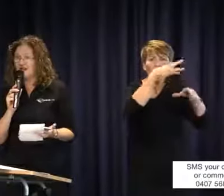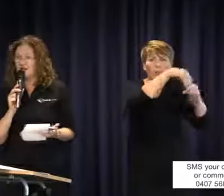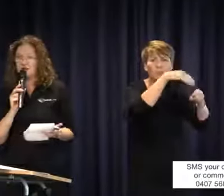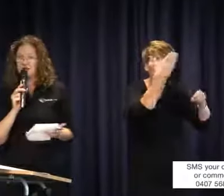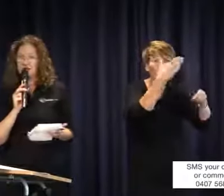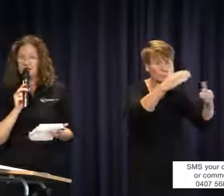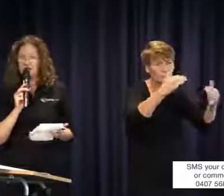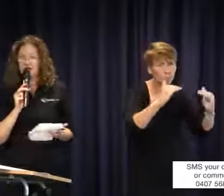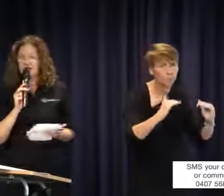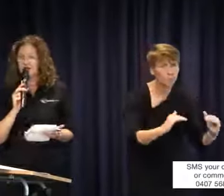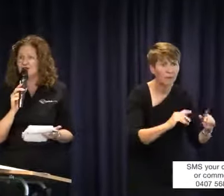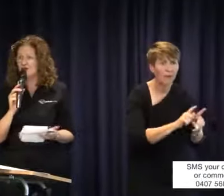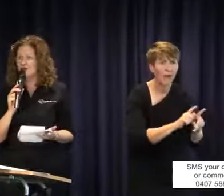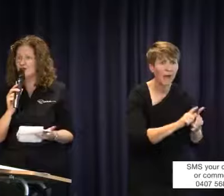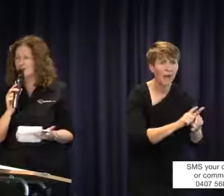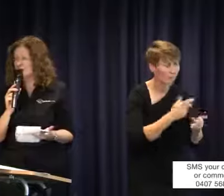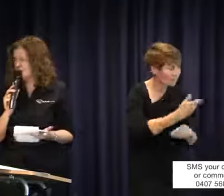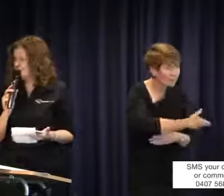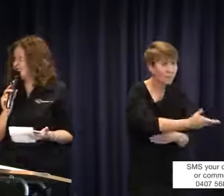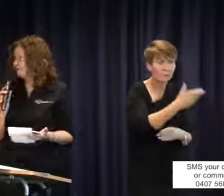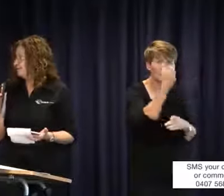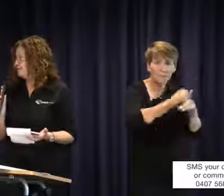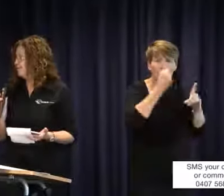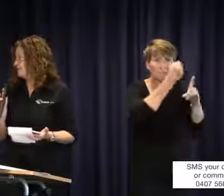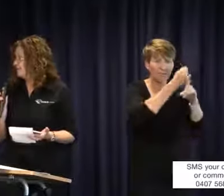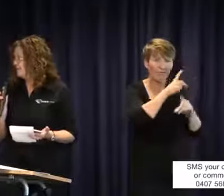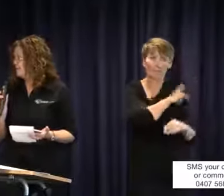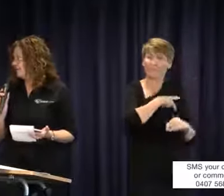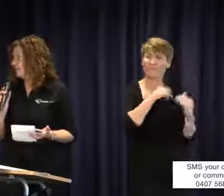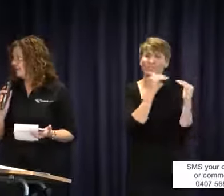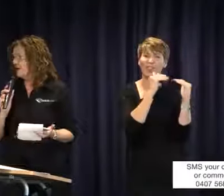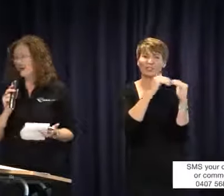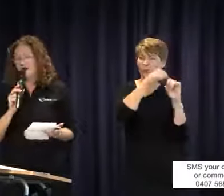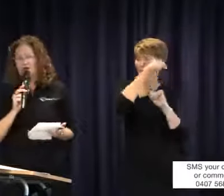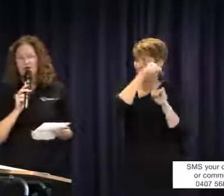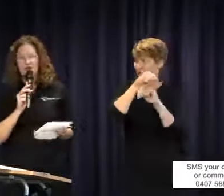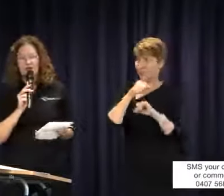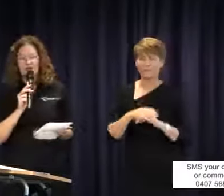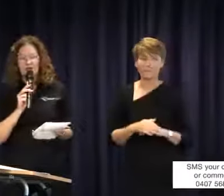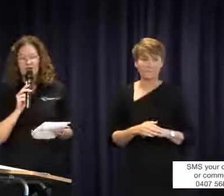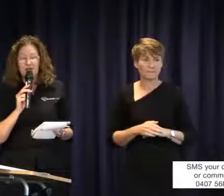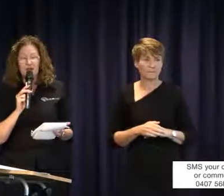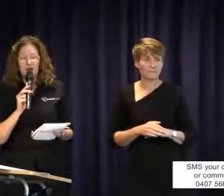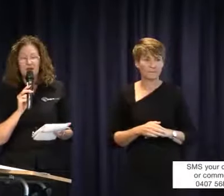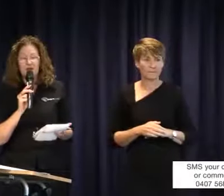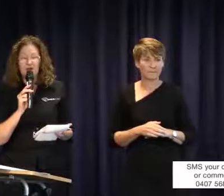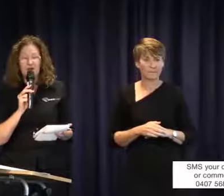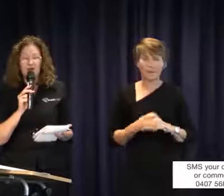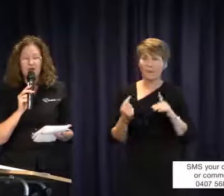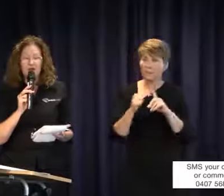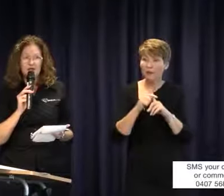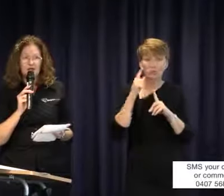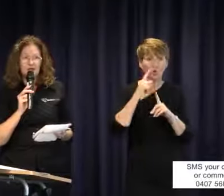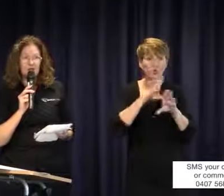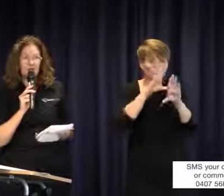standards and qualifications. Yeah, and stopping the hiring of unqualified interpreters I think